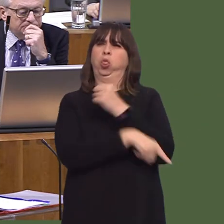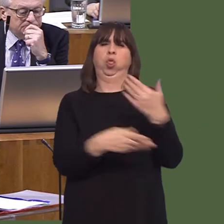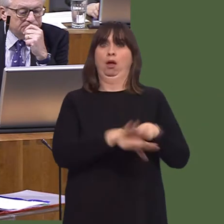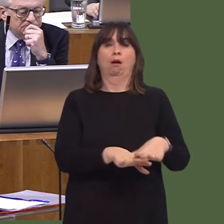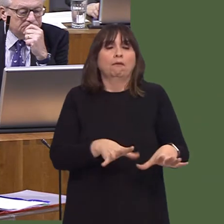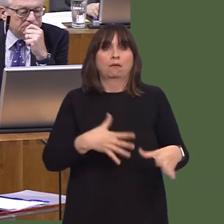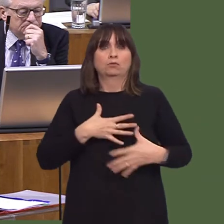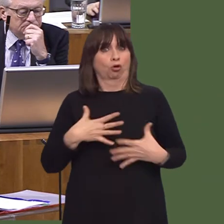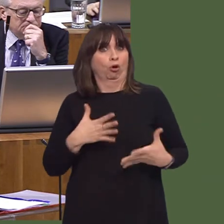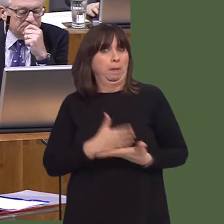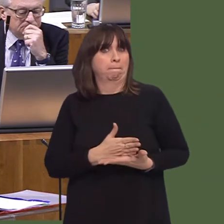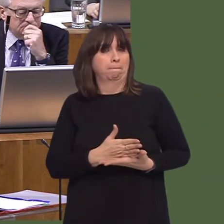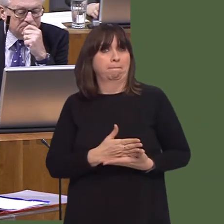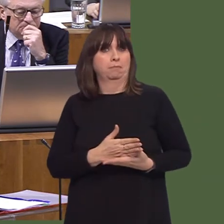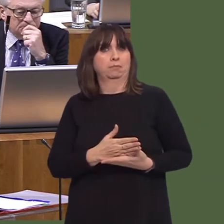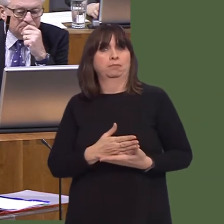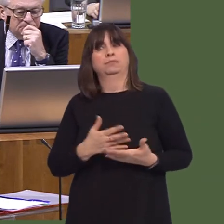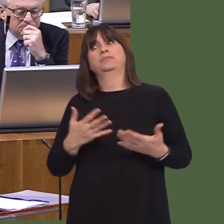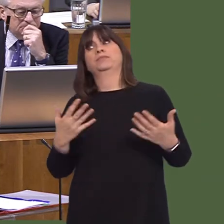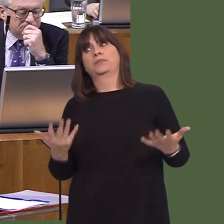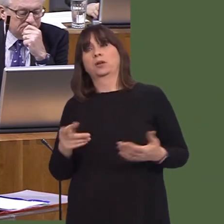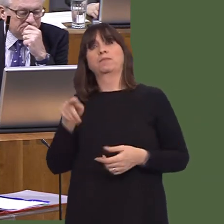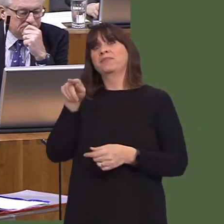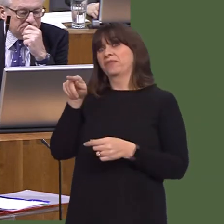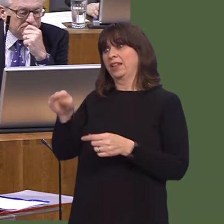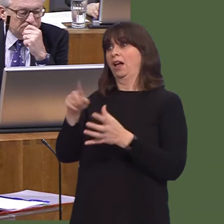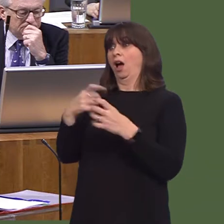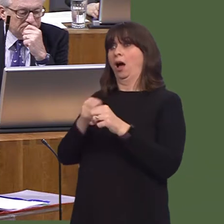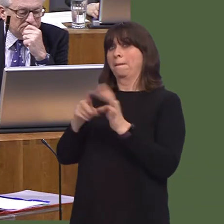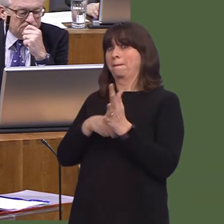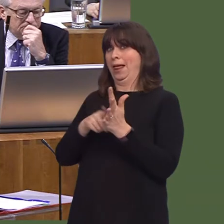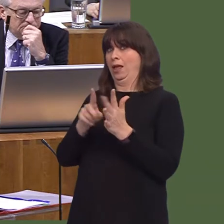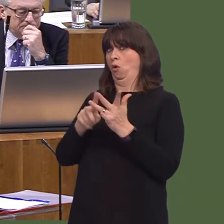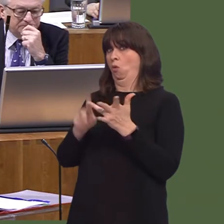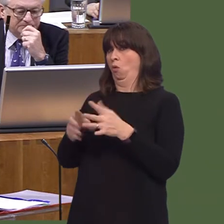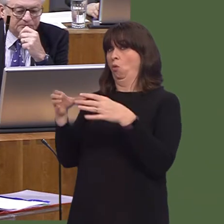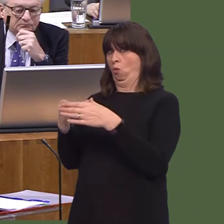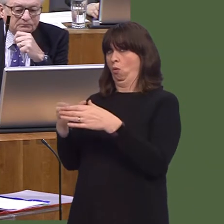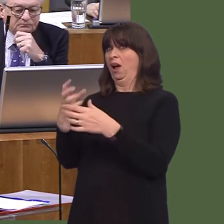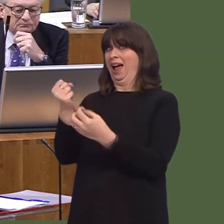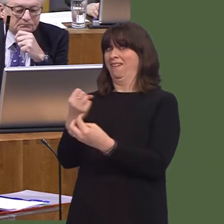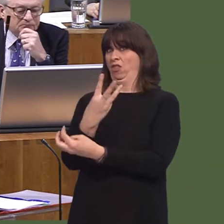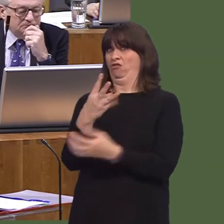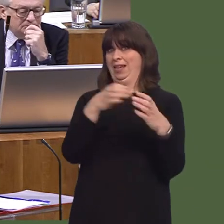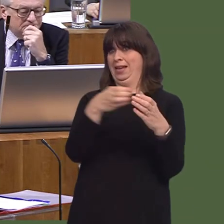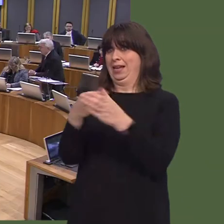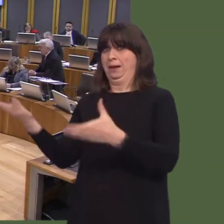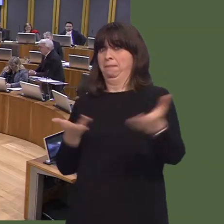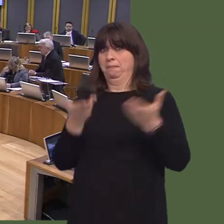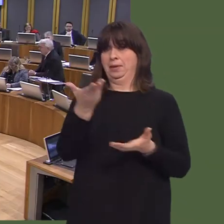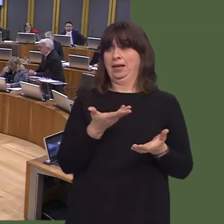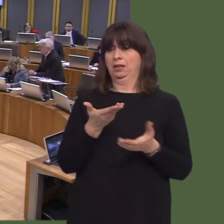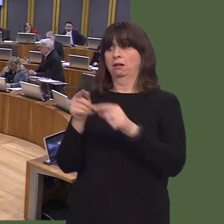proven a challenge, partly because of the range of bodies, but also because of the often